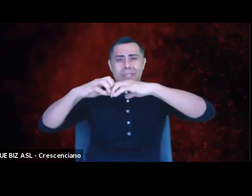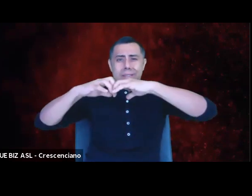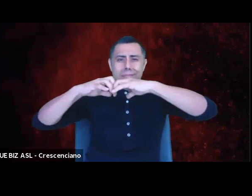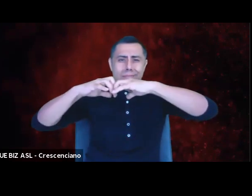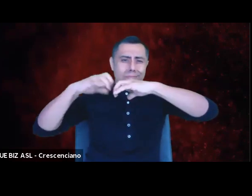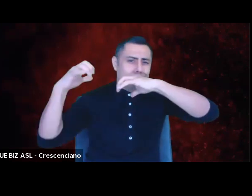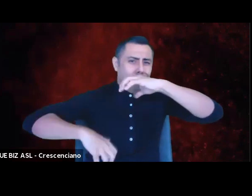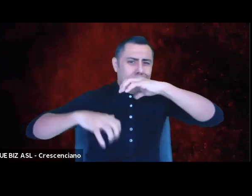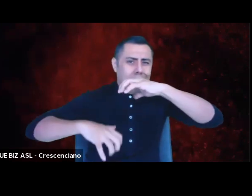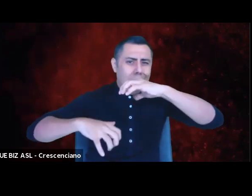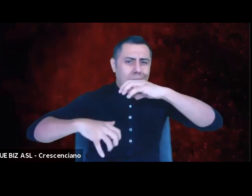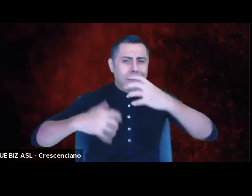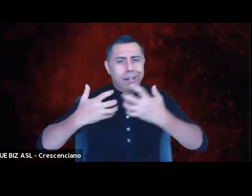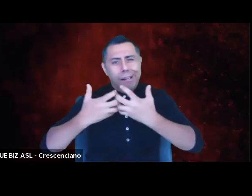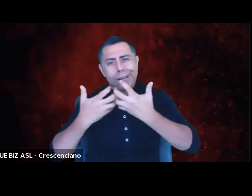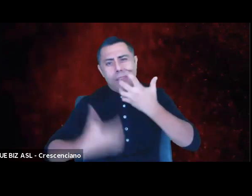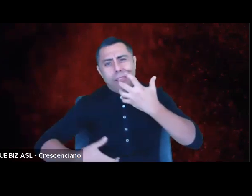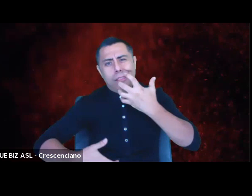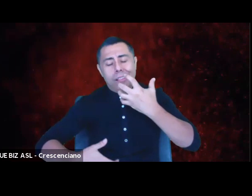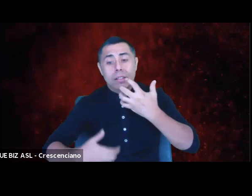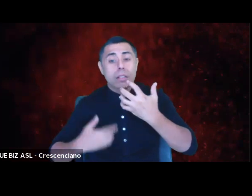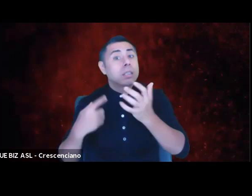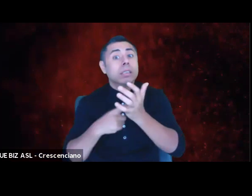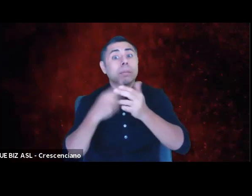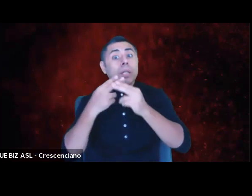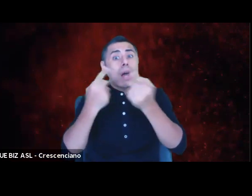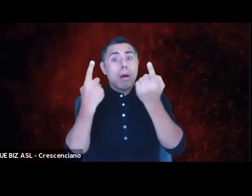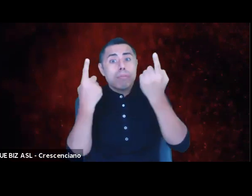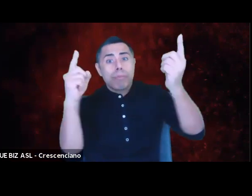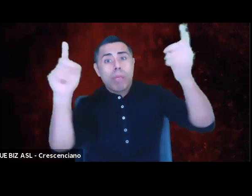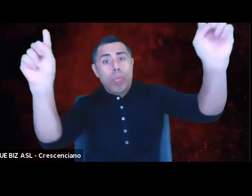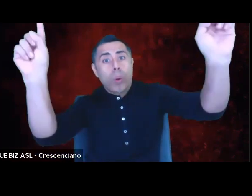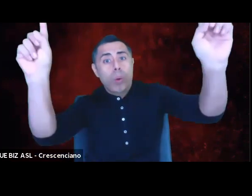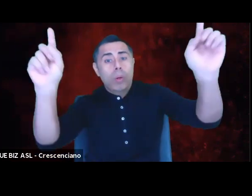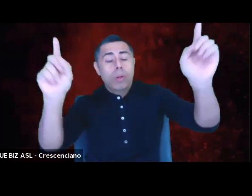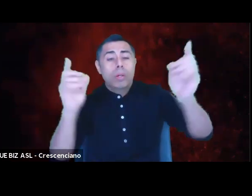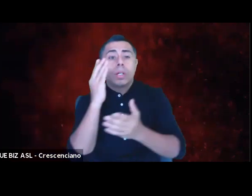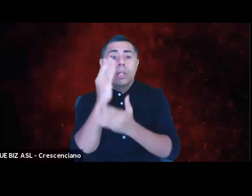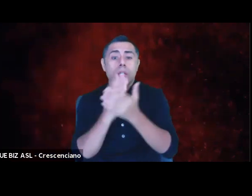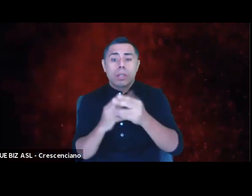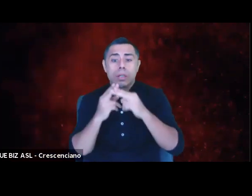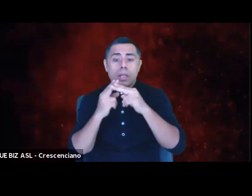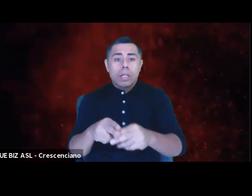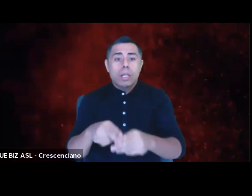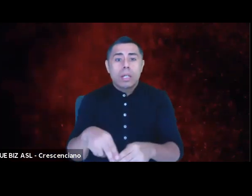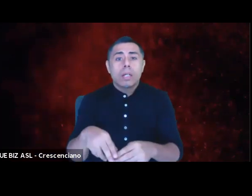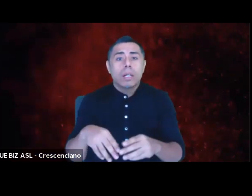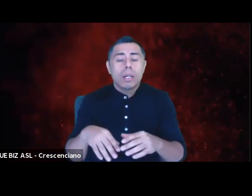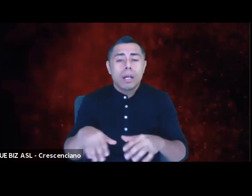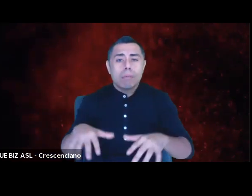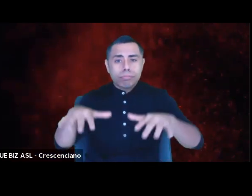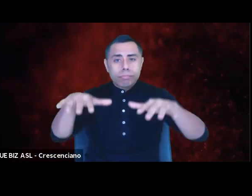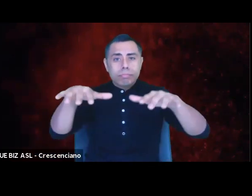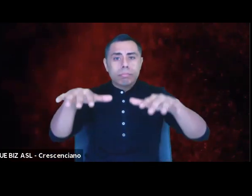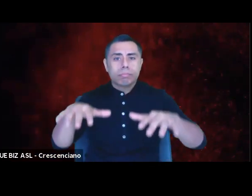fall apart, breakthrough. Some call them ebb, some call them winter.